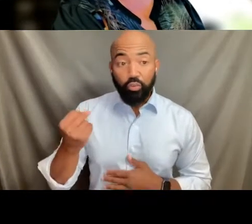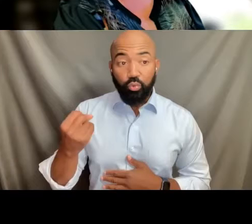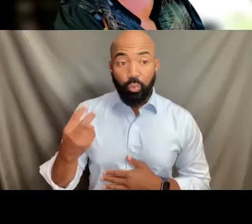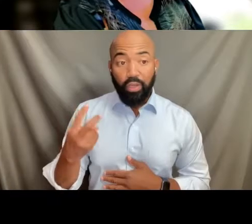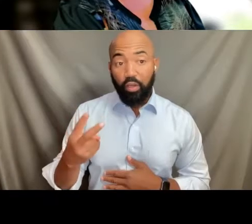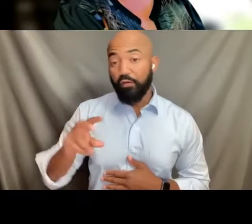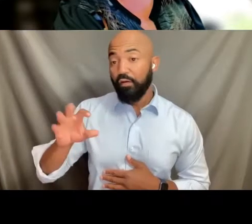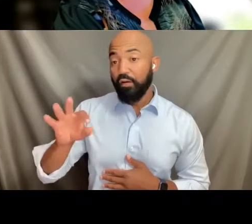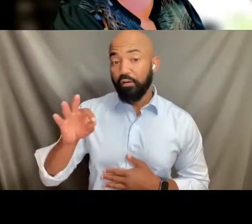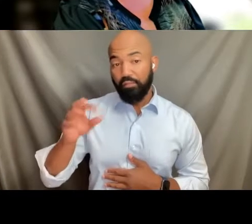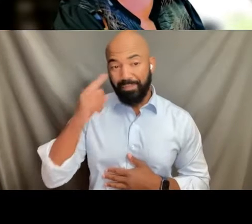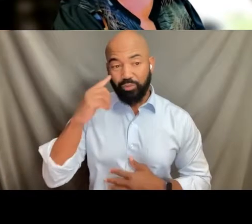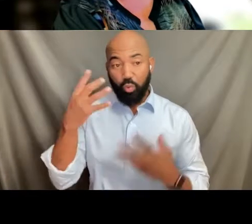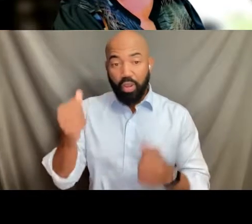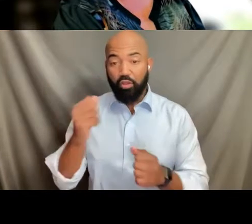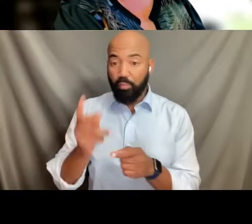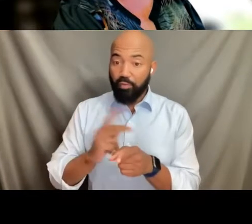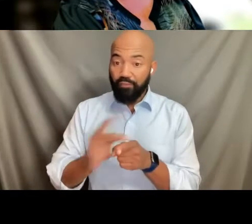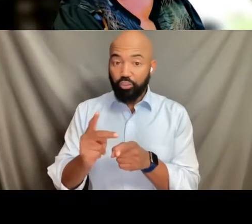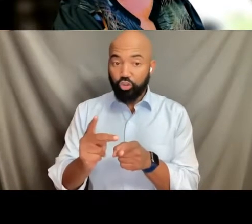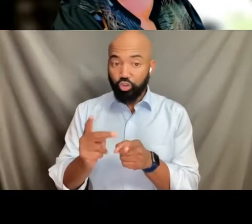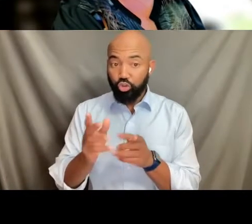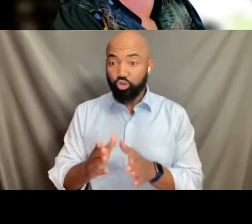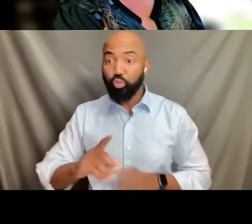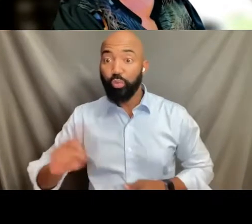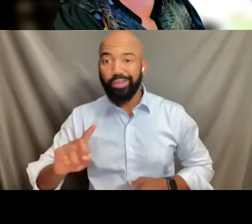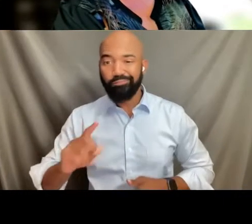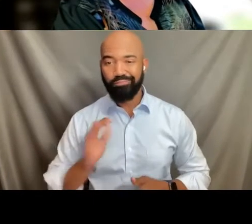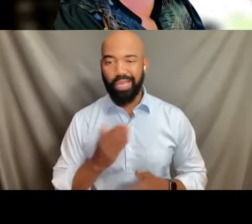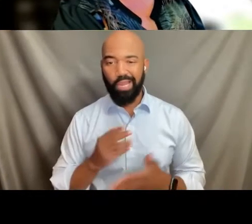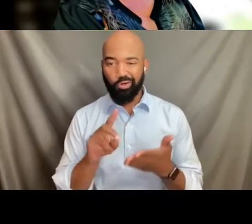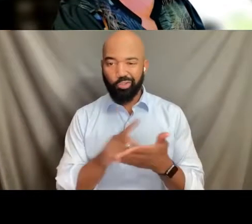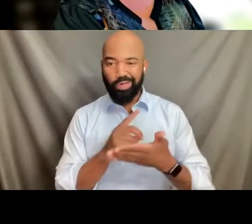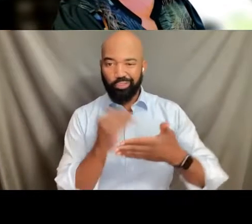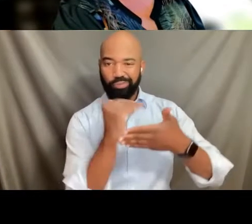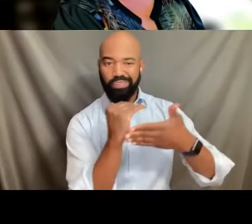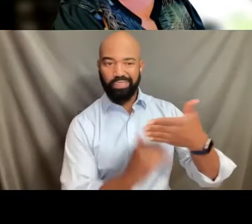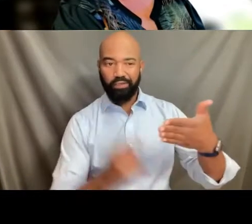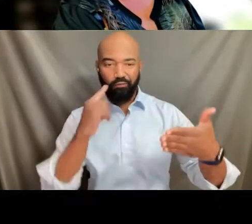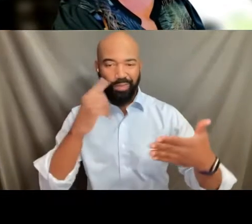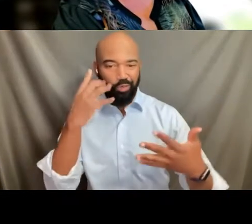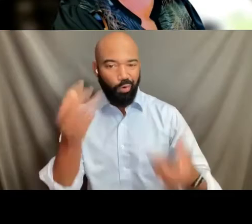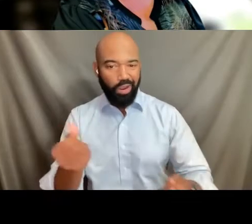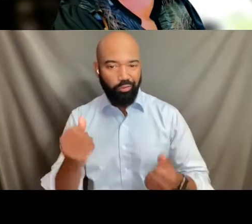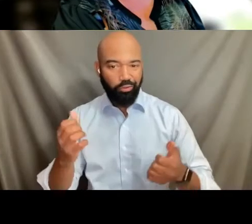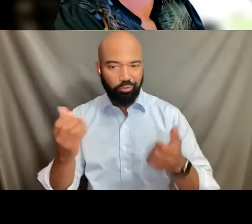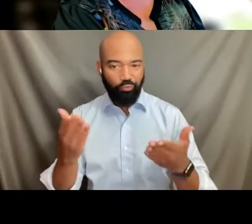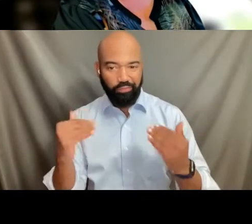in our mental health provider directory. We will be hopefully increasing